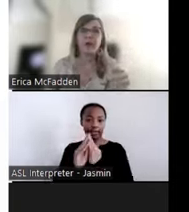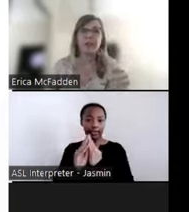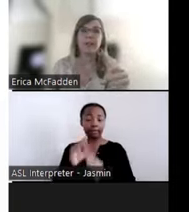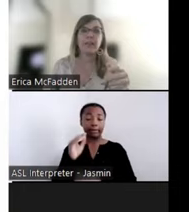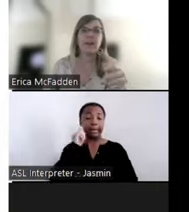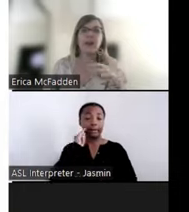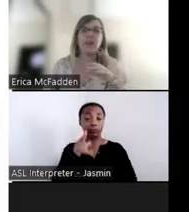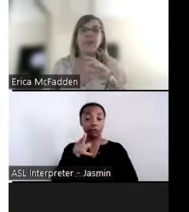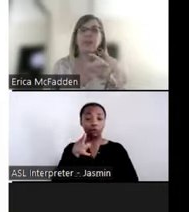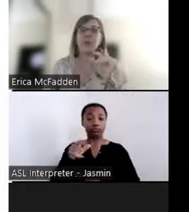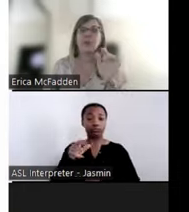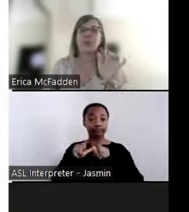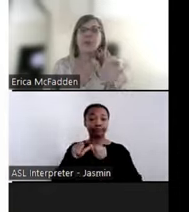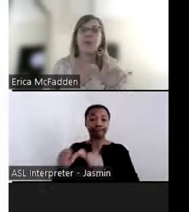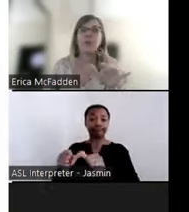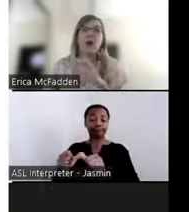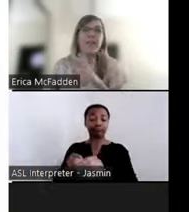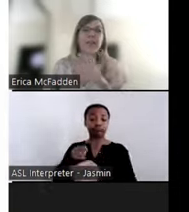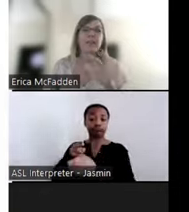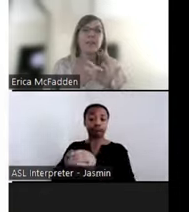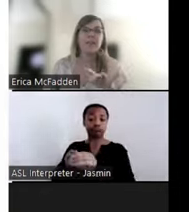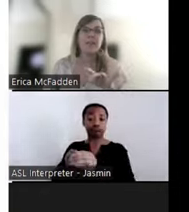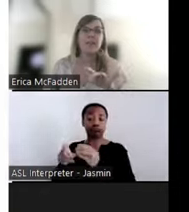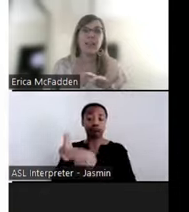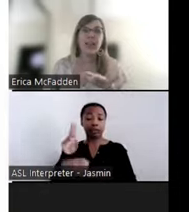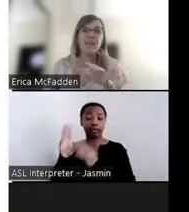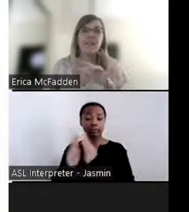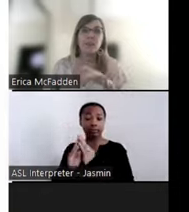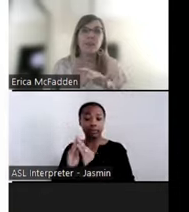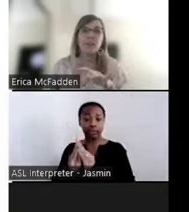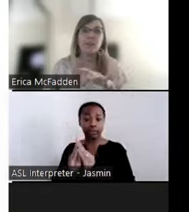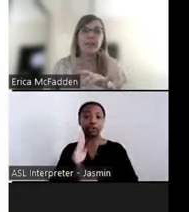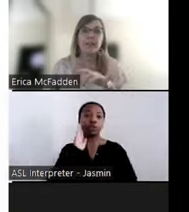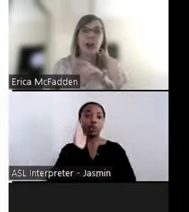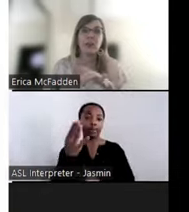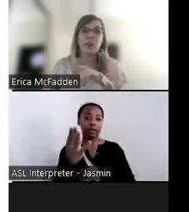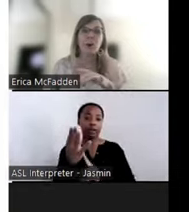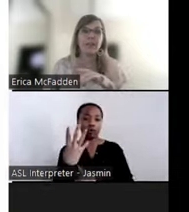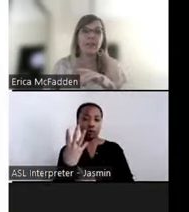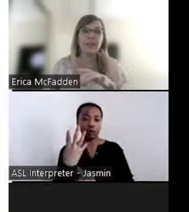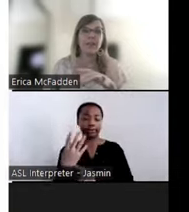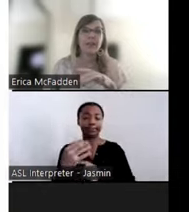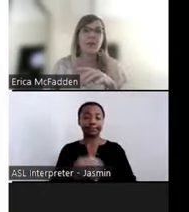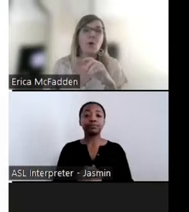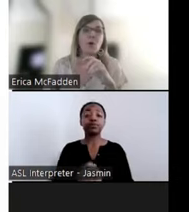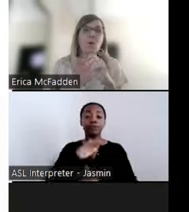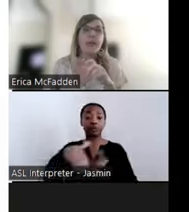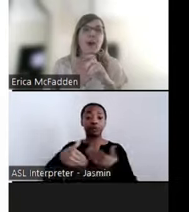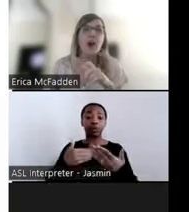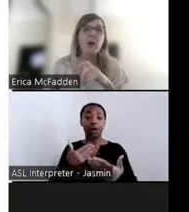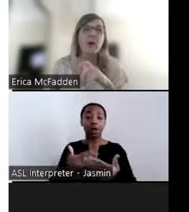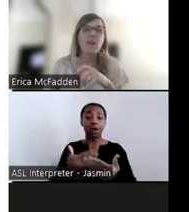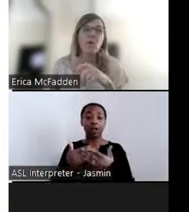recording. All of the attendees have been muted for audio quality. One hallmark of